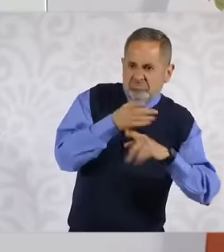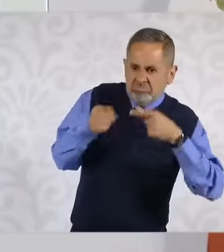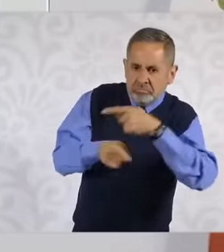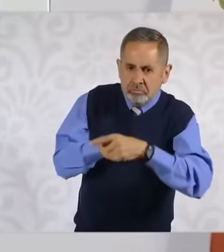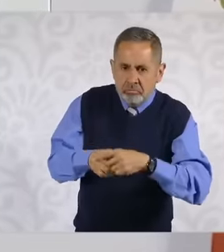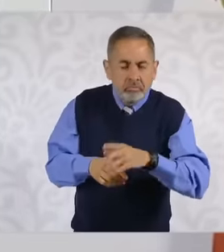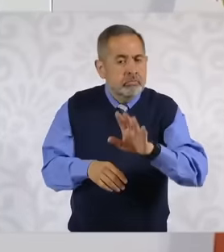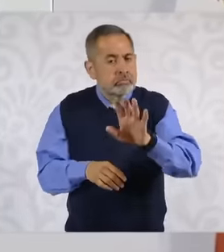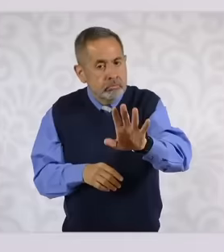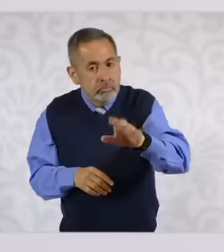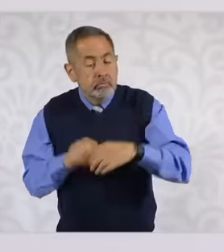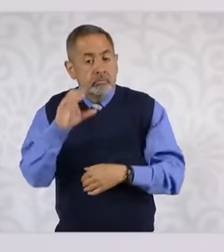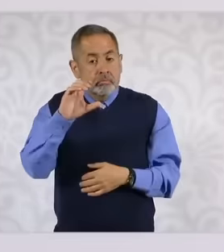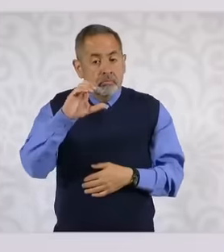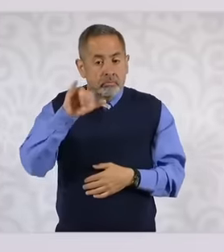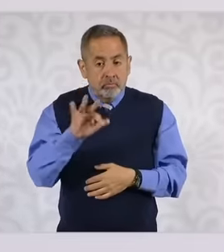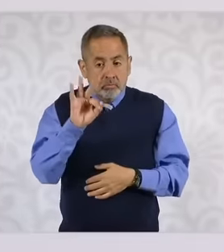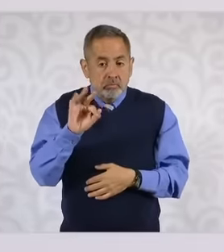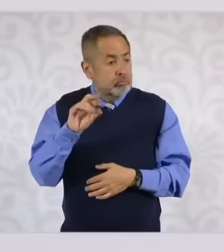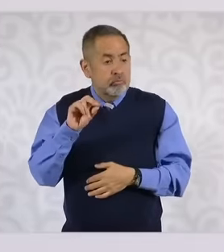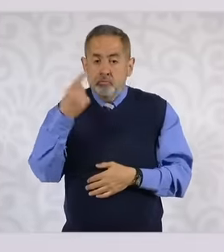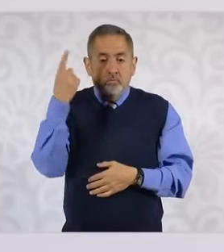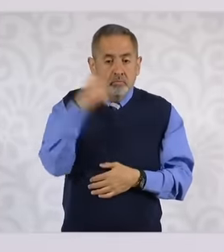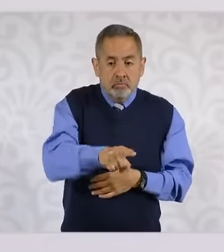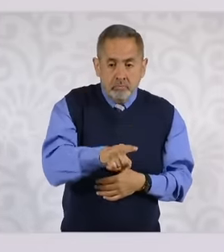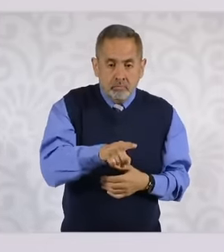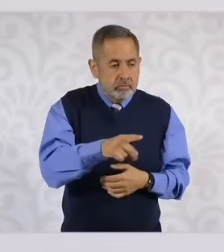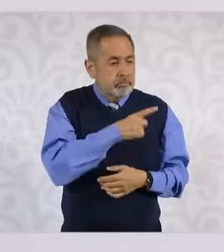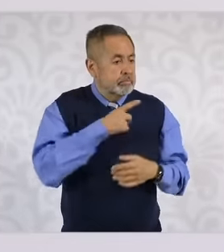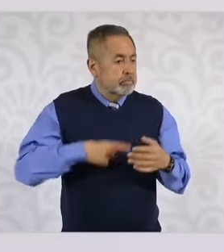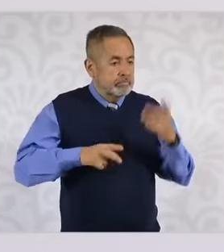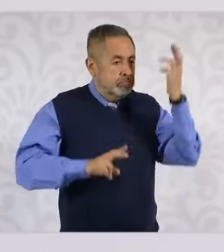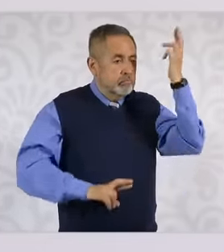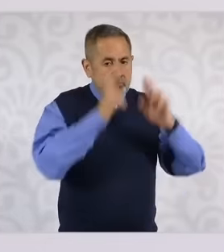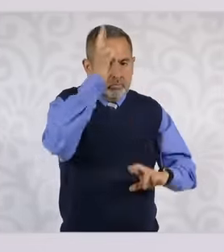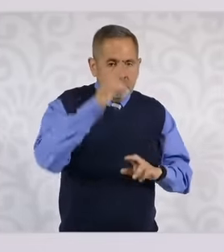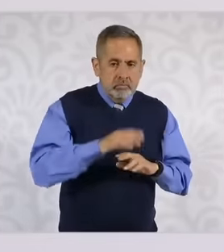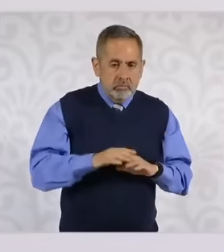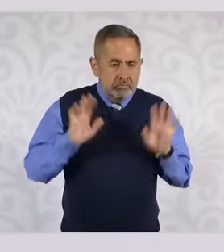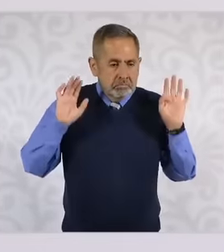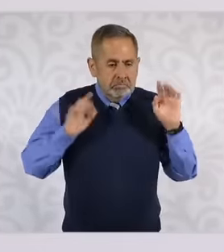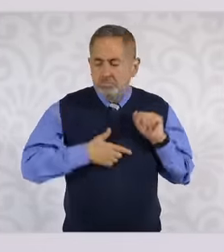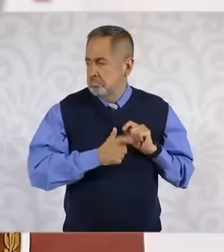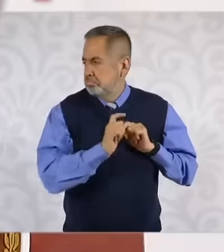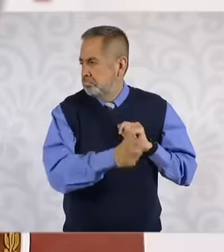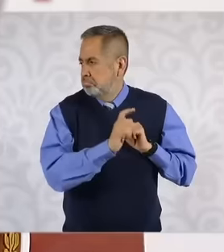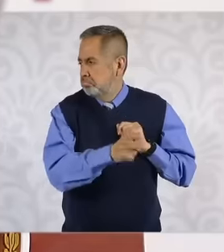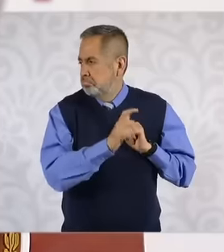order him to stop working but simply said, well, we are going to continue paying them even if they are unemployed